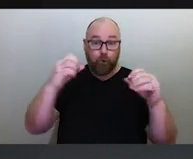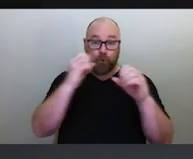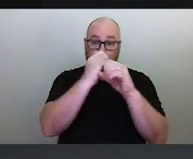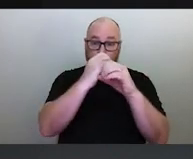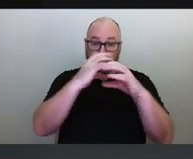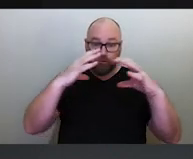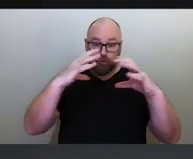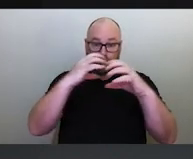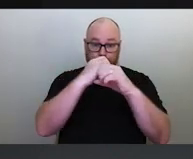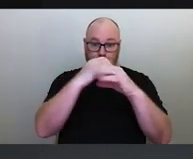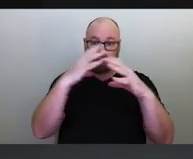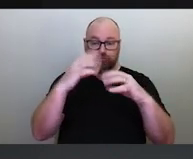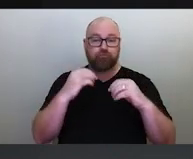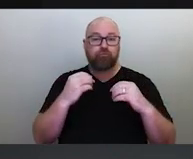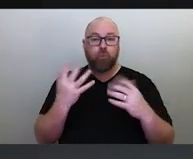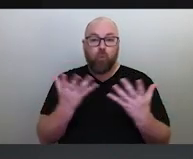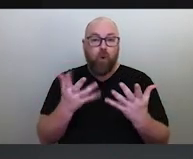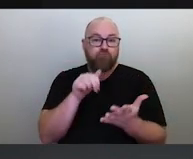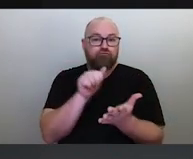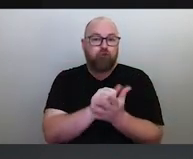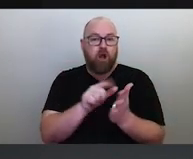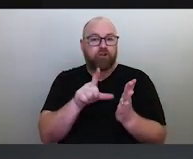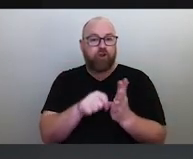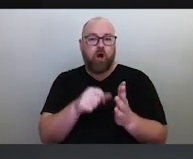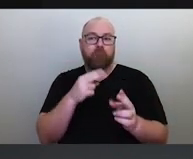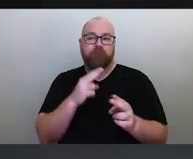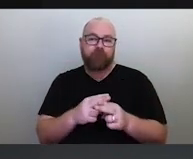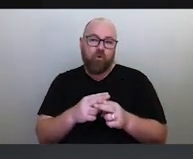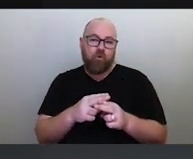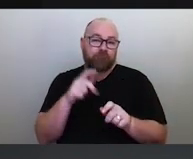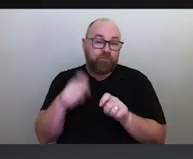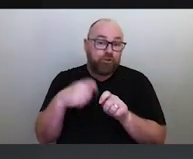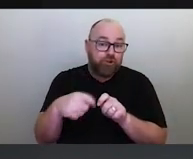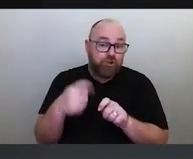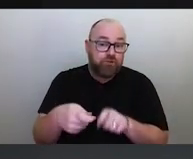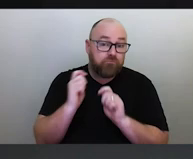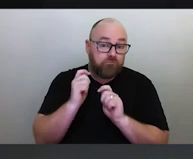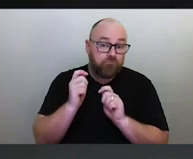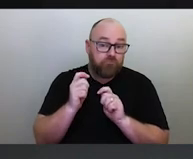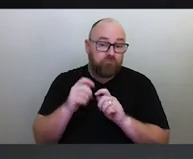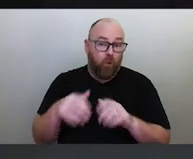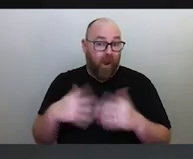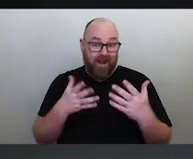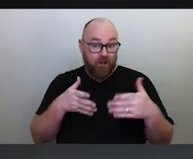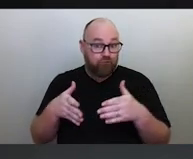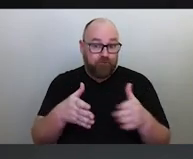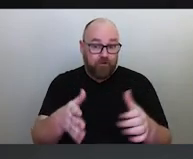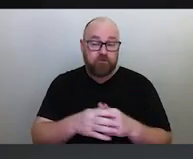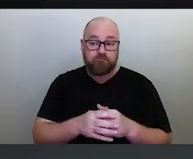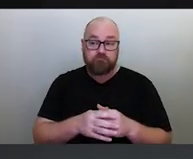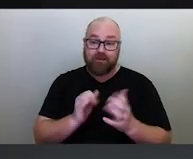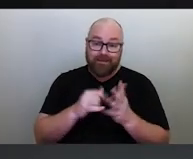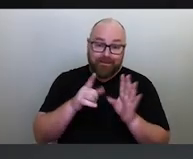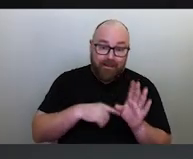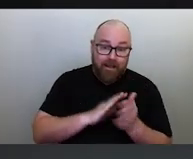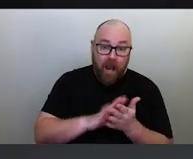Any of these rivers that are within the Sydney Basin and especially on the Harbour as well.